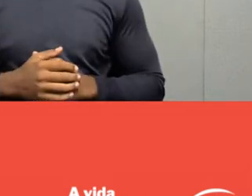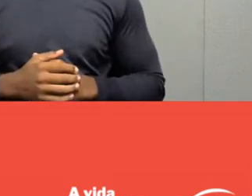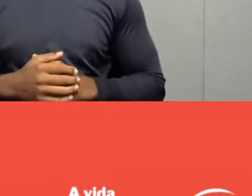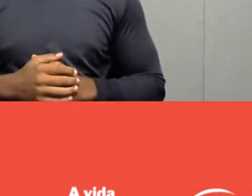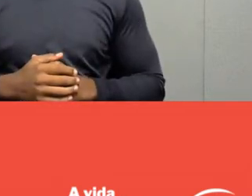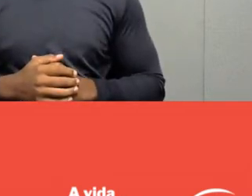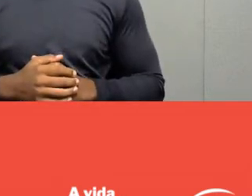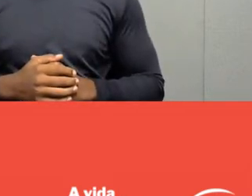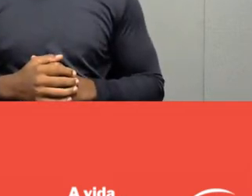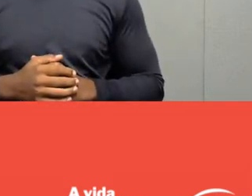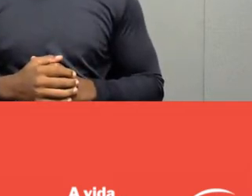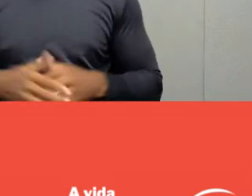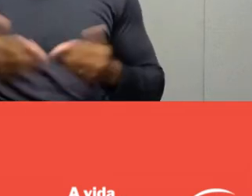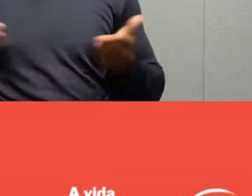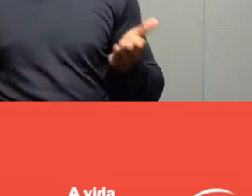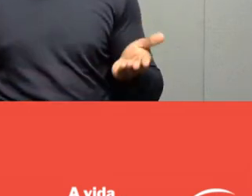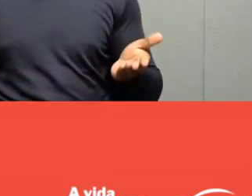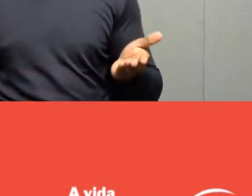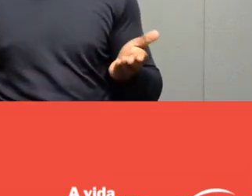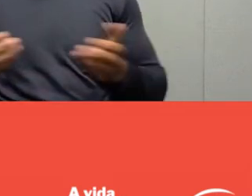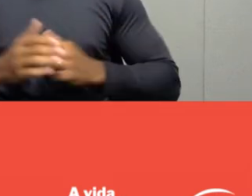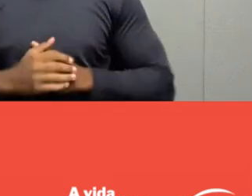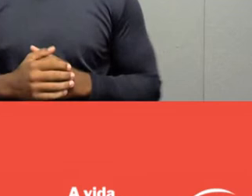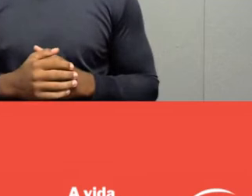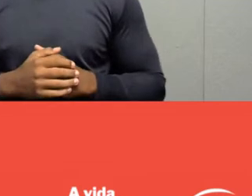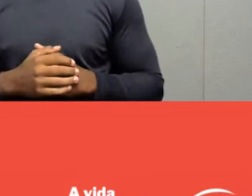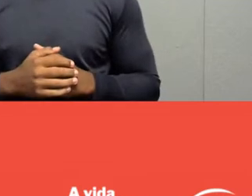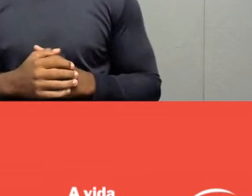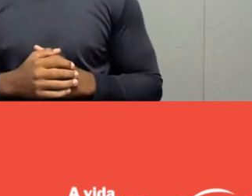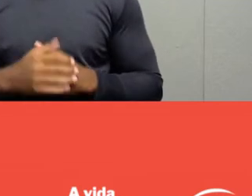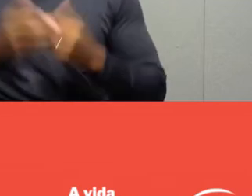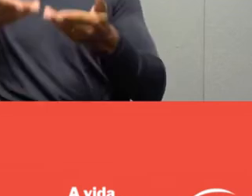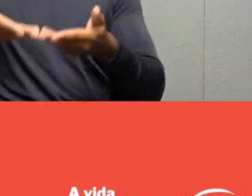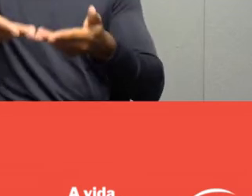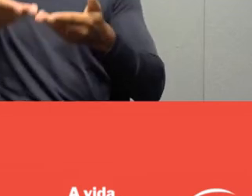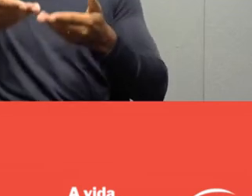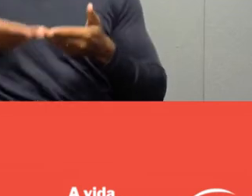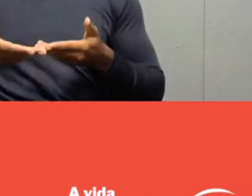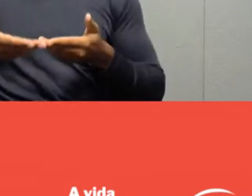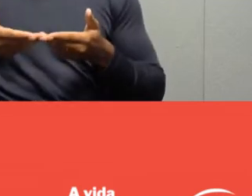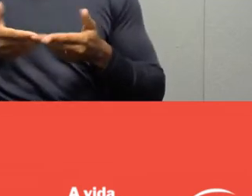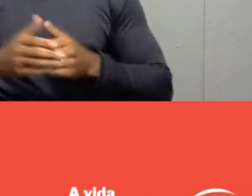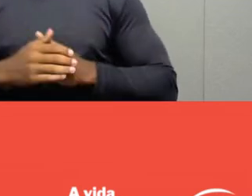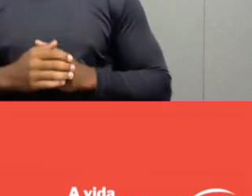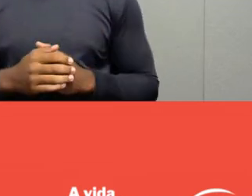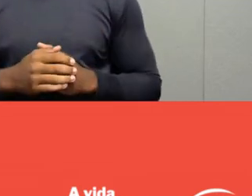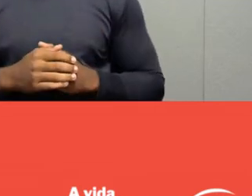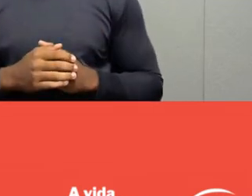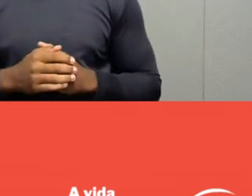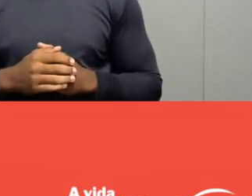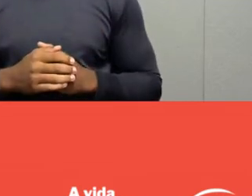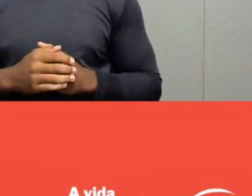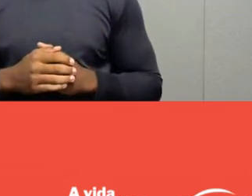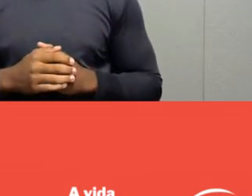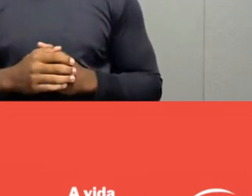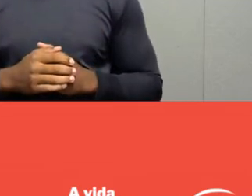So, I'll invite and make a brief presentation